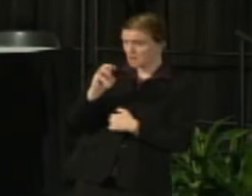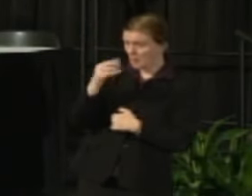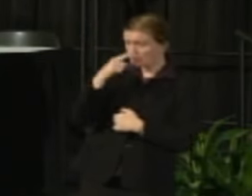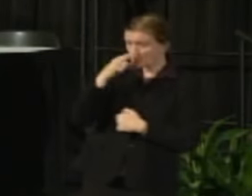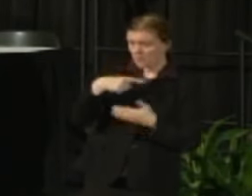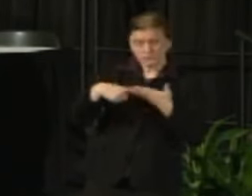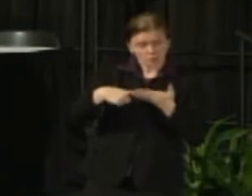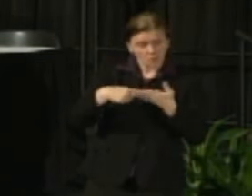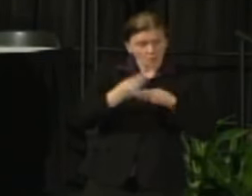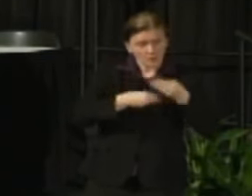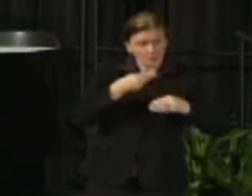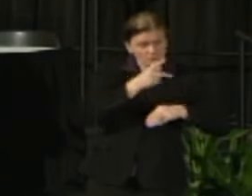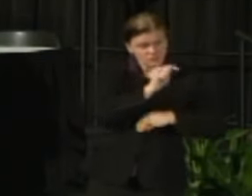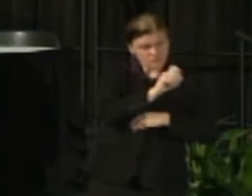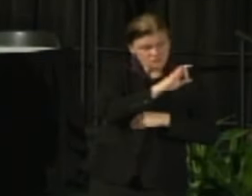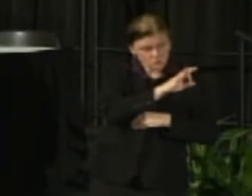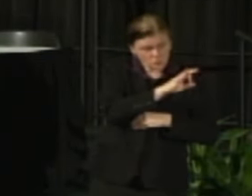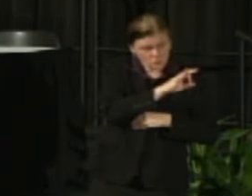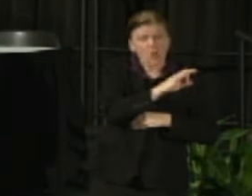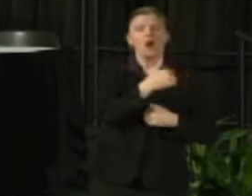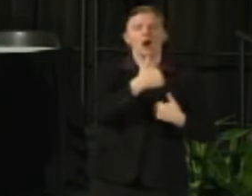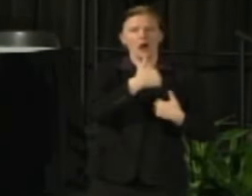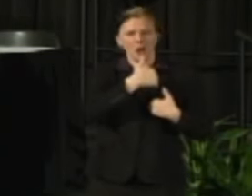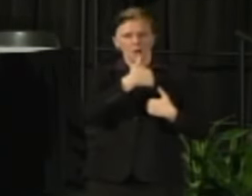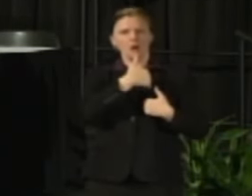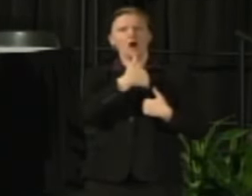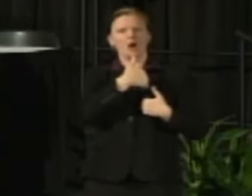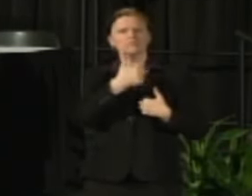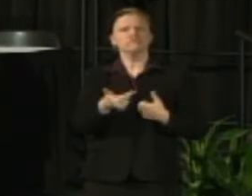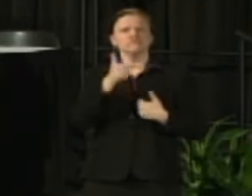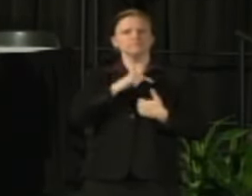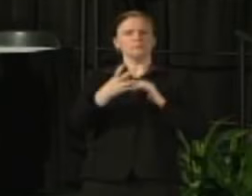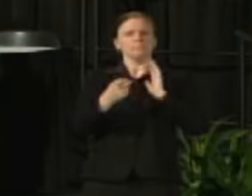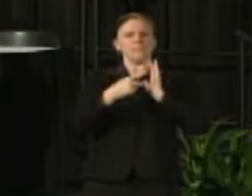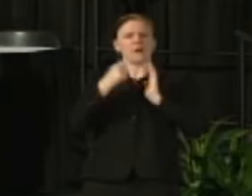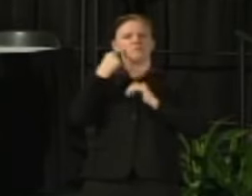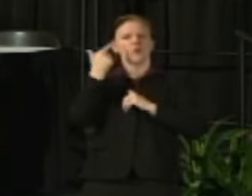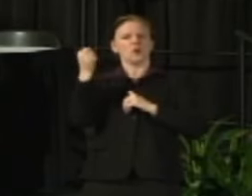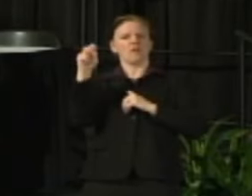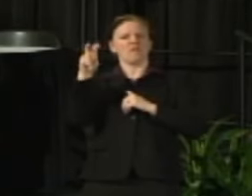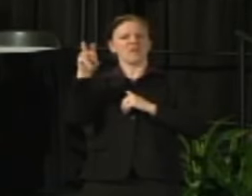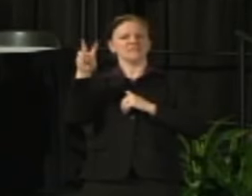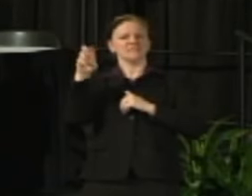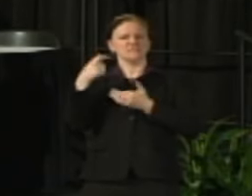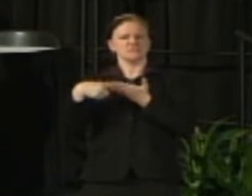I'll come back and talk about a little bit about governance group involvement and then we'll open it up for Q and A.